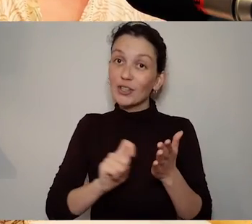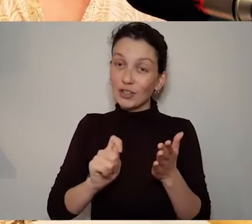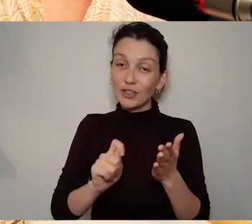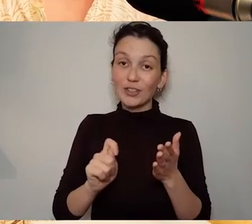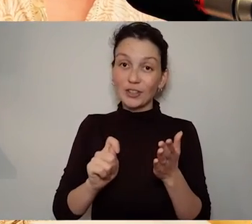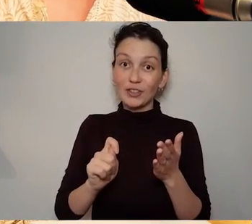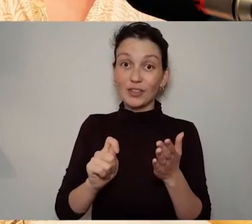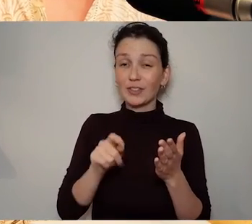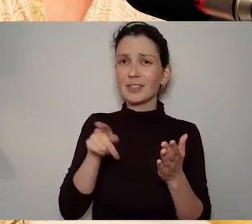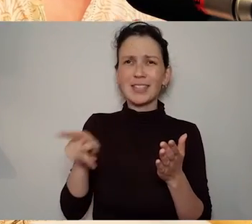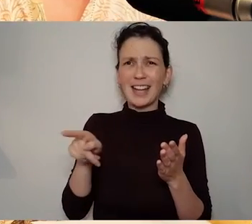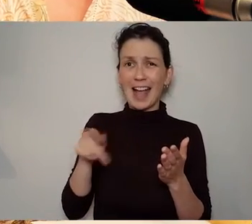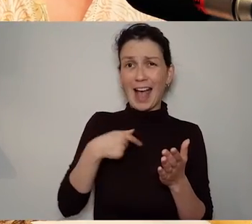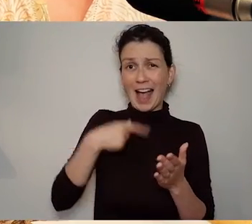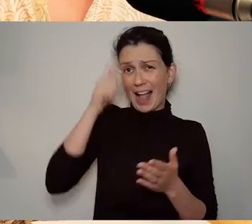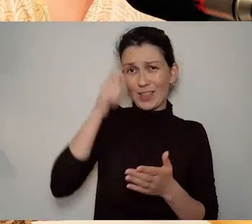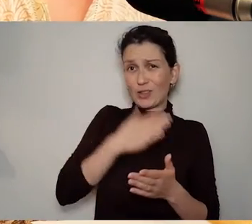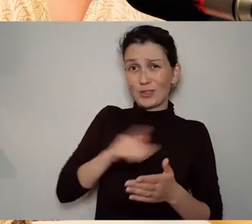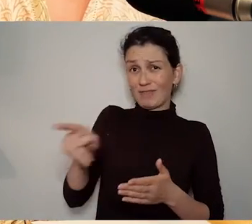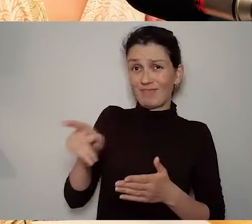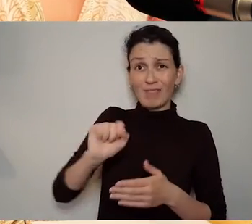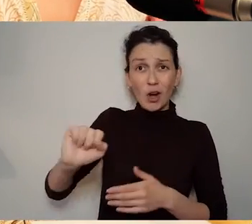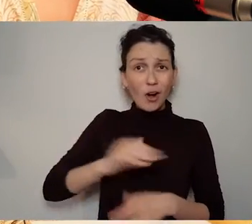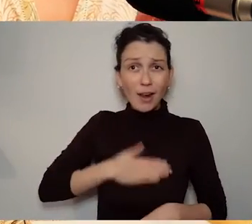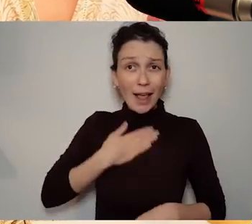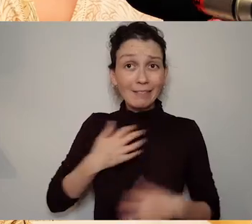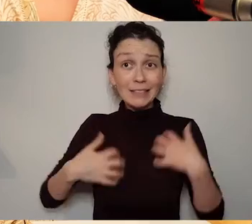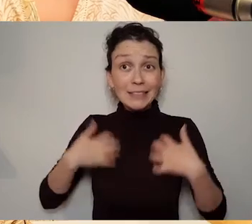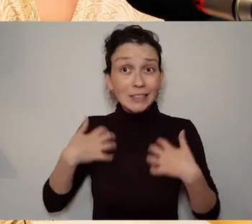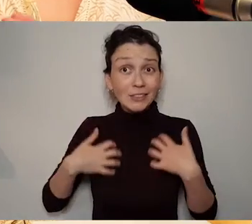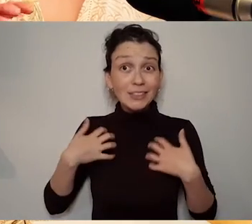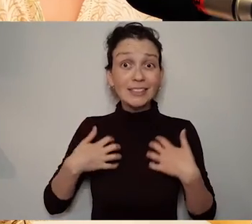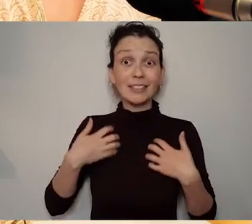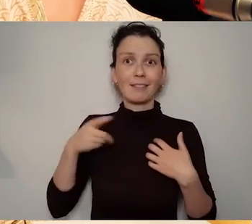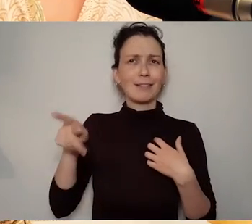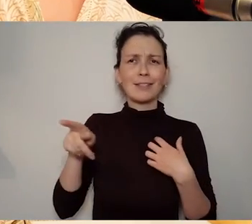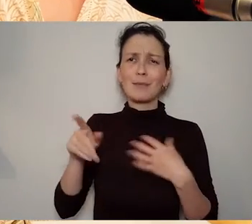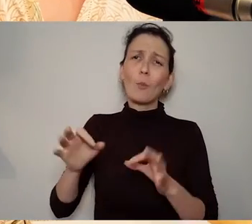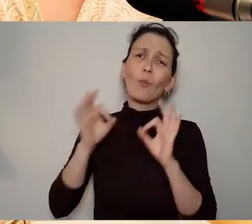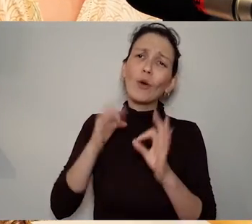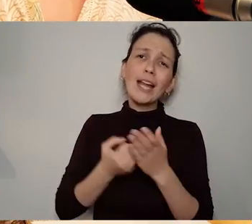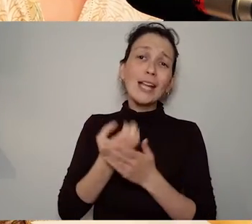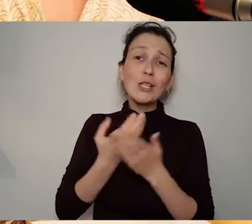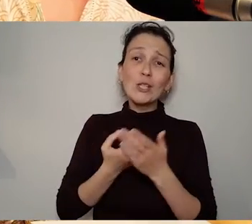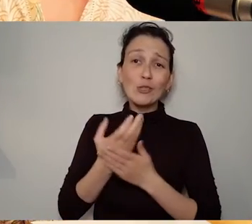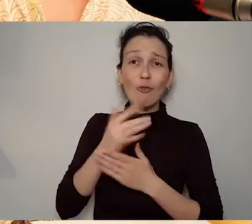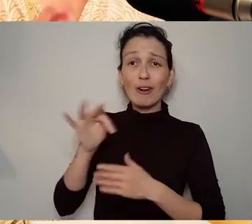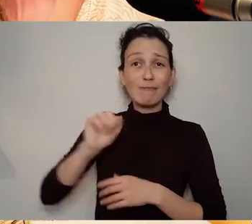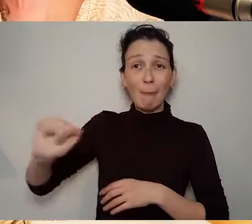great stories to tell. I interviewed her and then I created a series of stories using something called